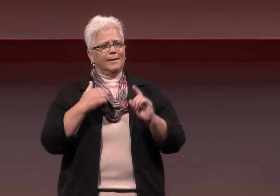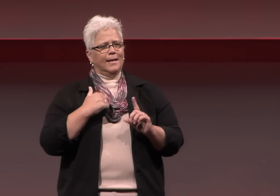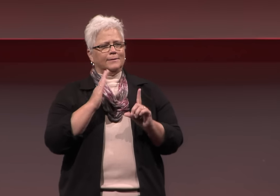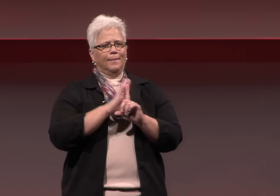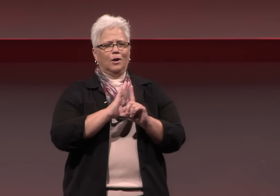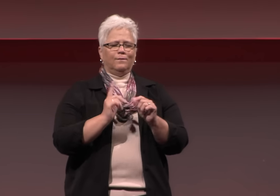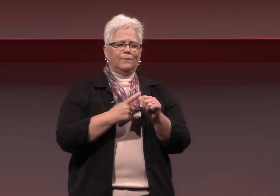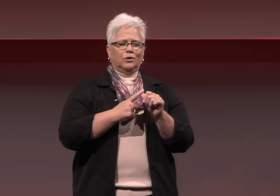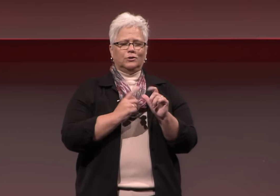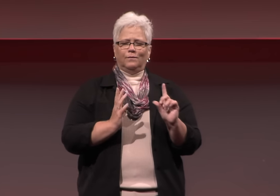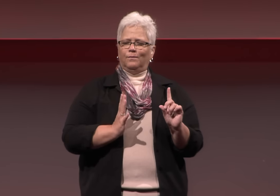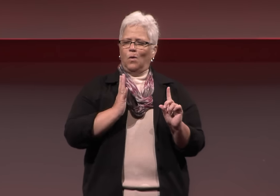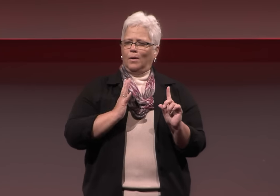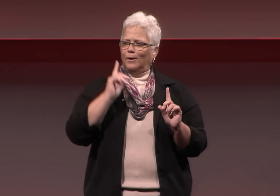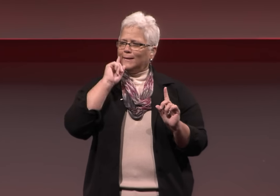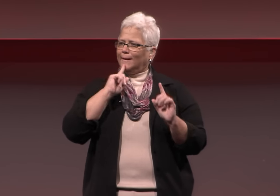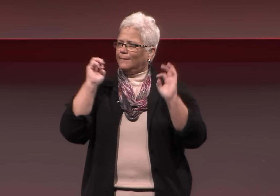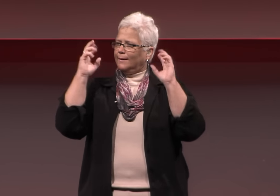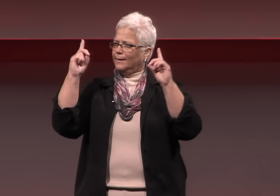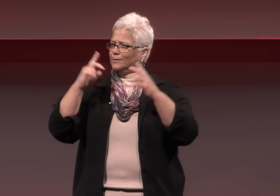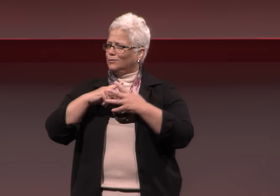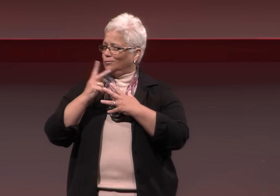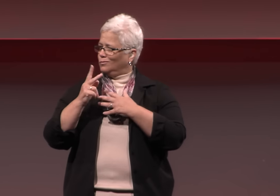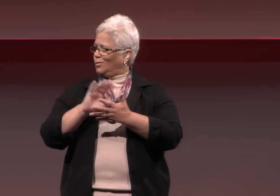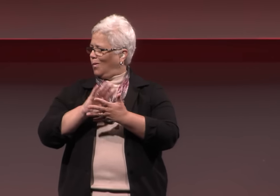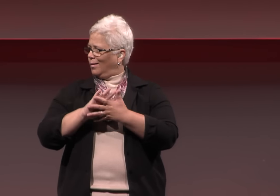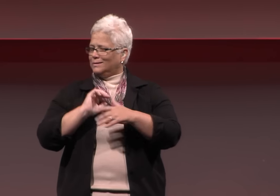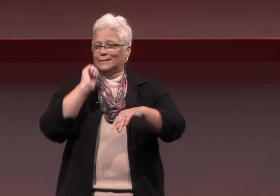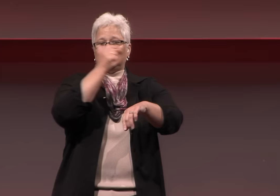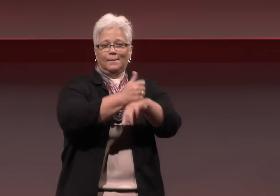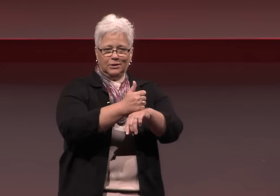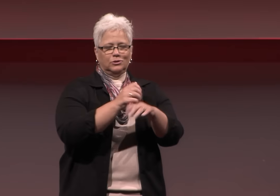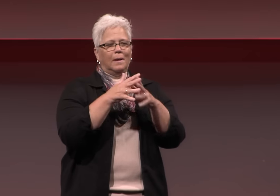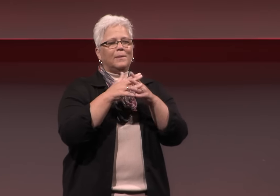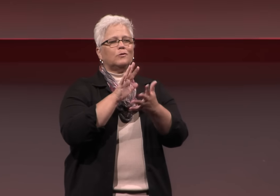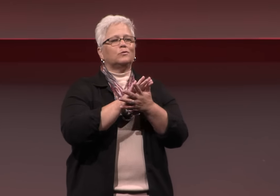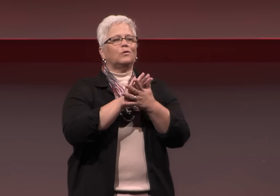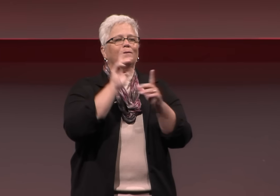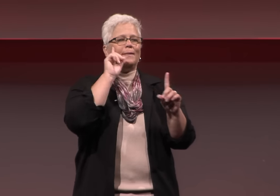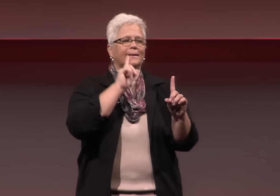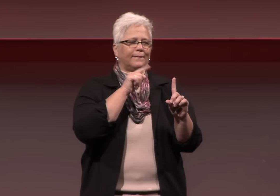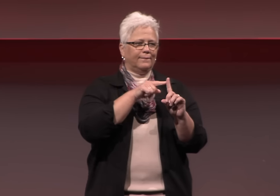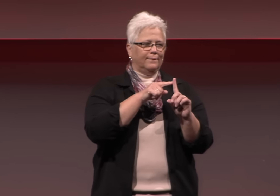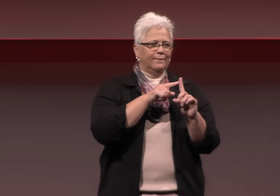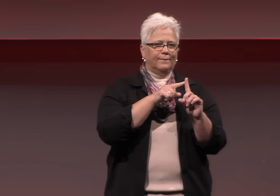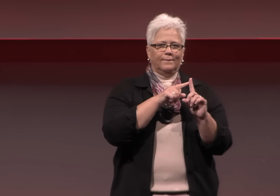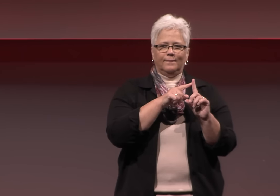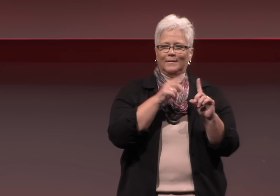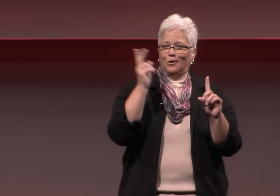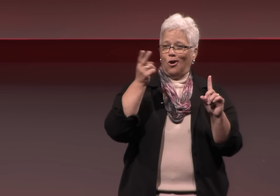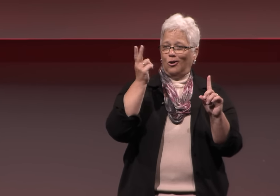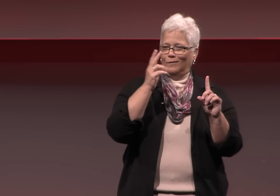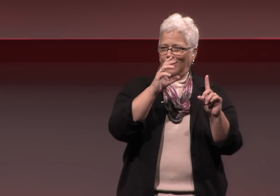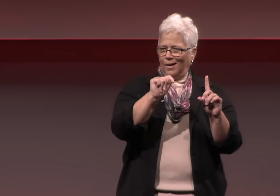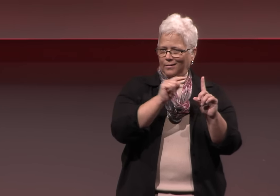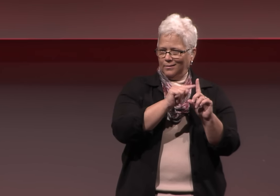the American School for the Deaf, America's first Deaf education, was established in Hartford, Connecticut.